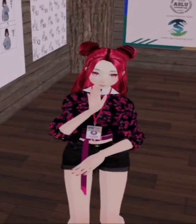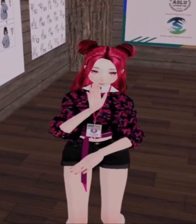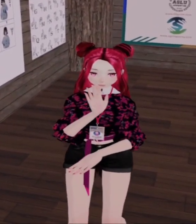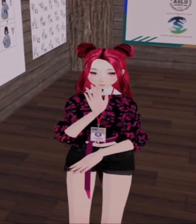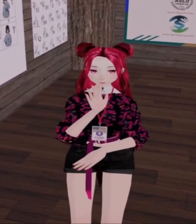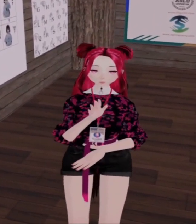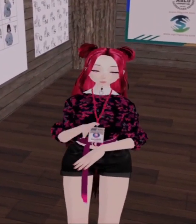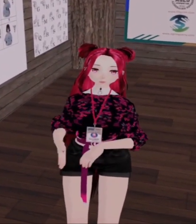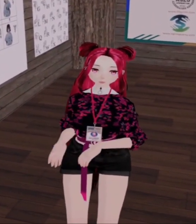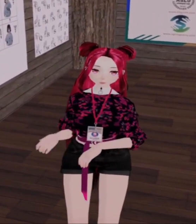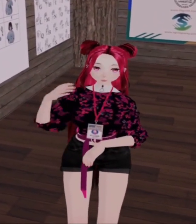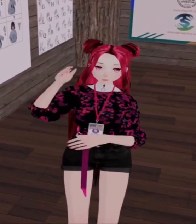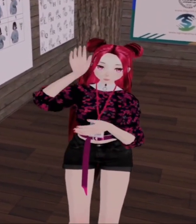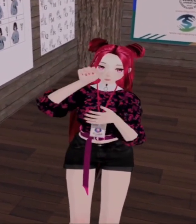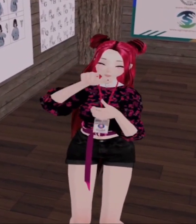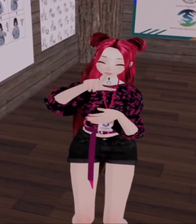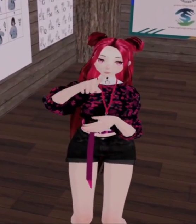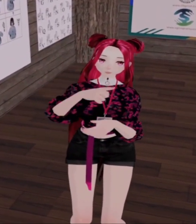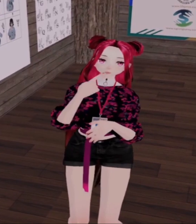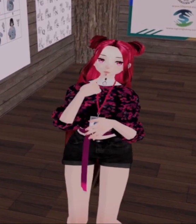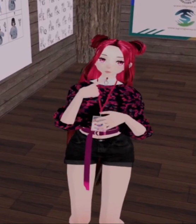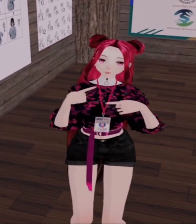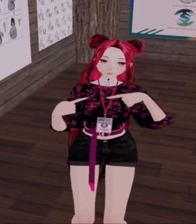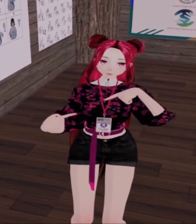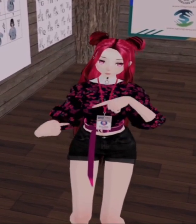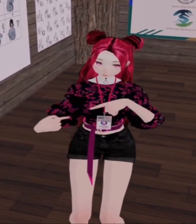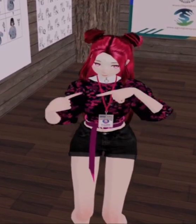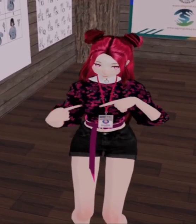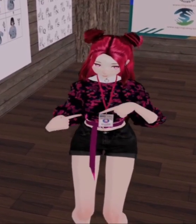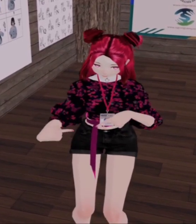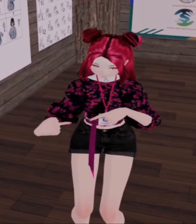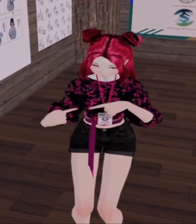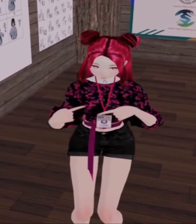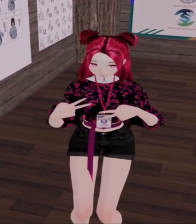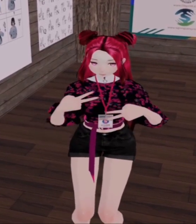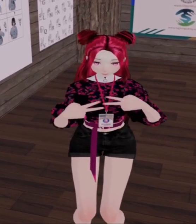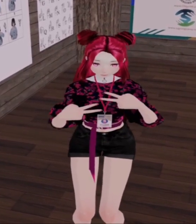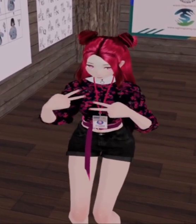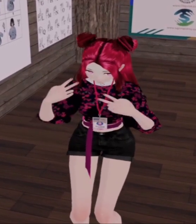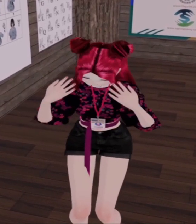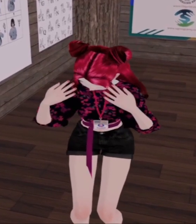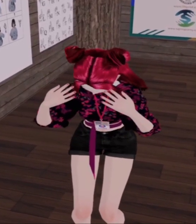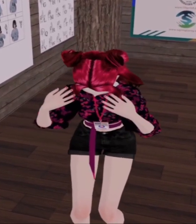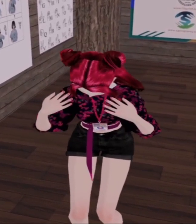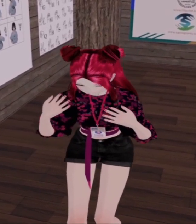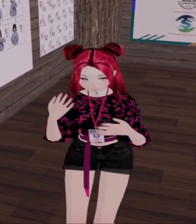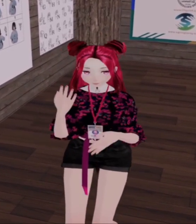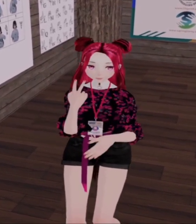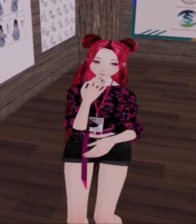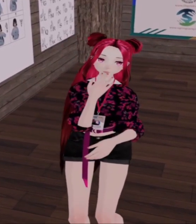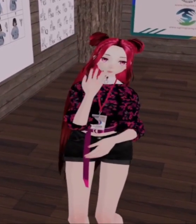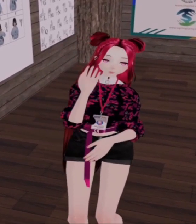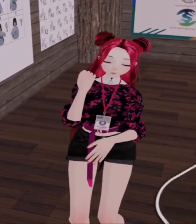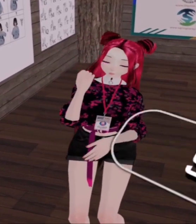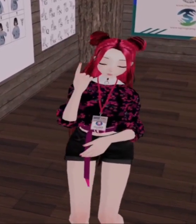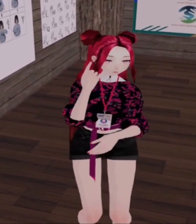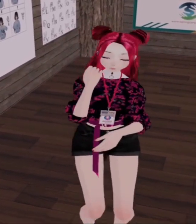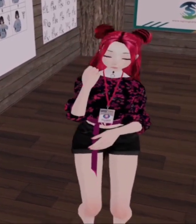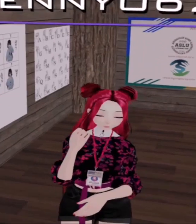Also, I remember you said you were struggling with these Sign Language. I understand